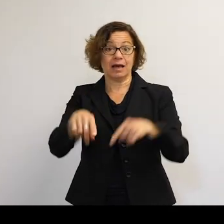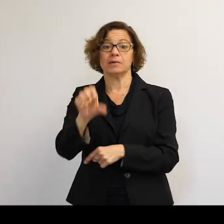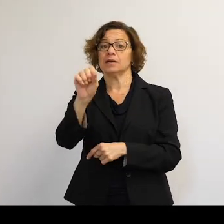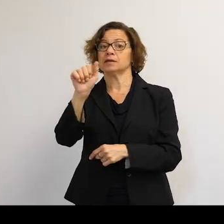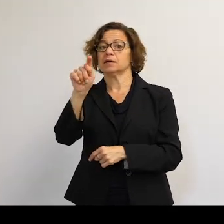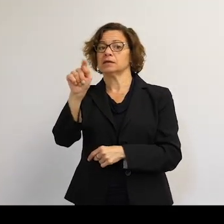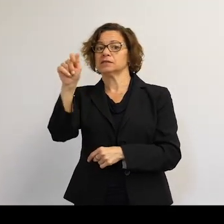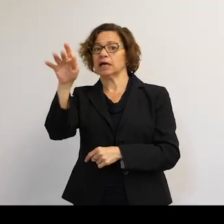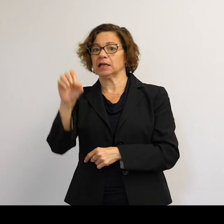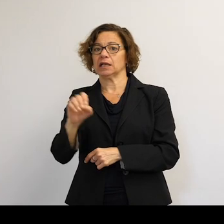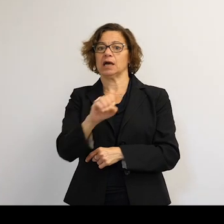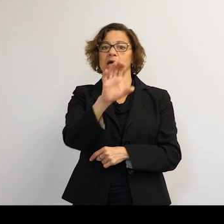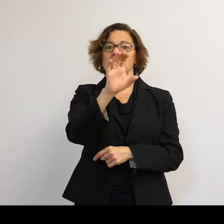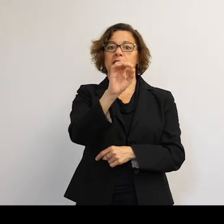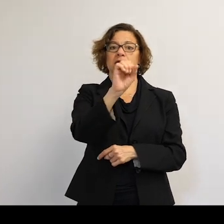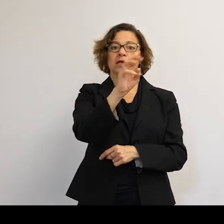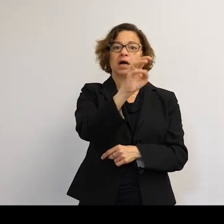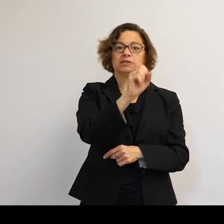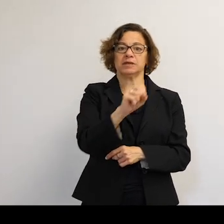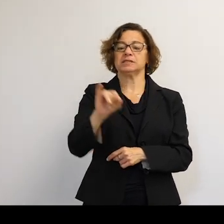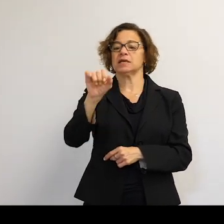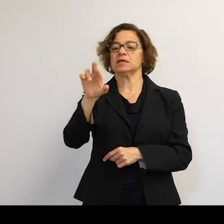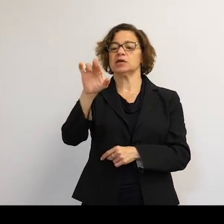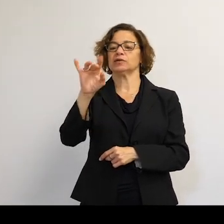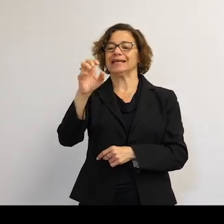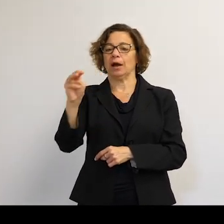Kosmos 2251 and Iridium 33.